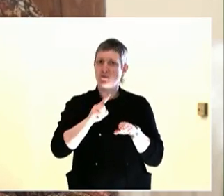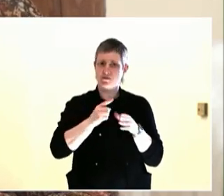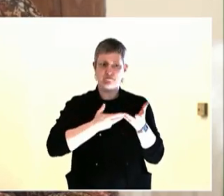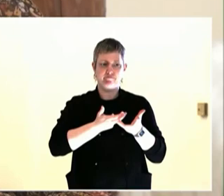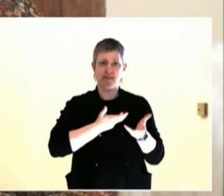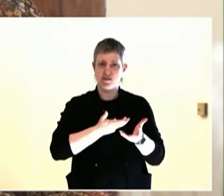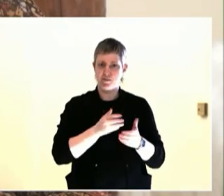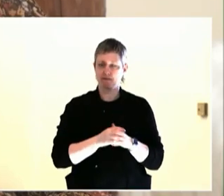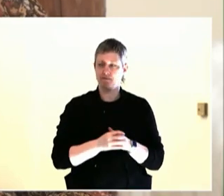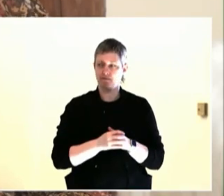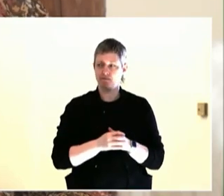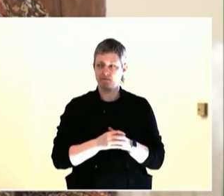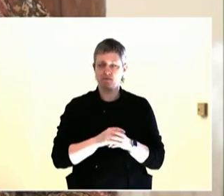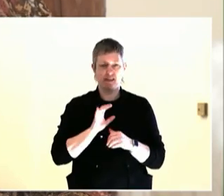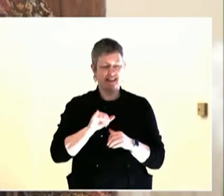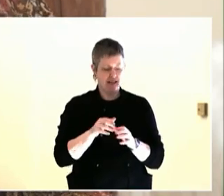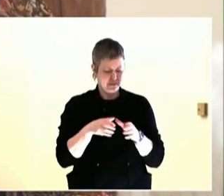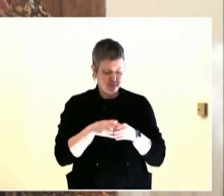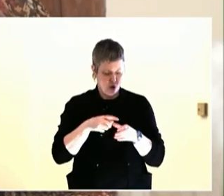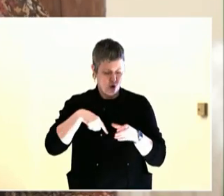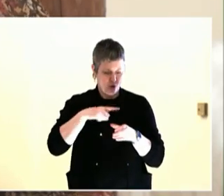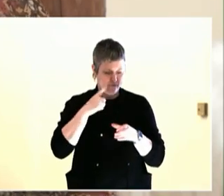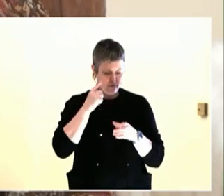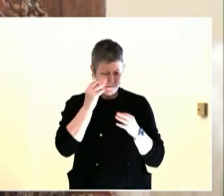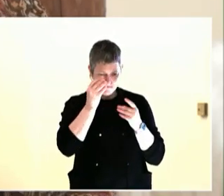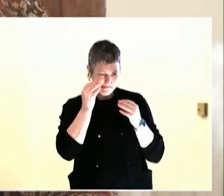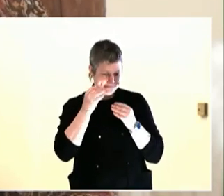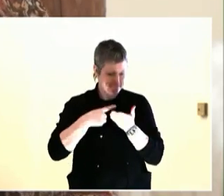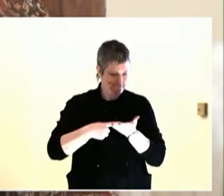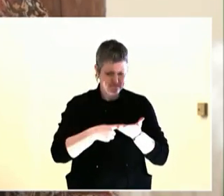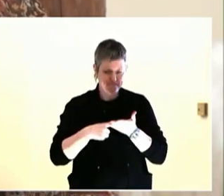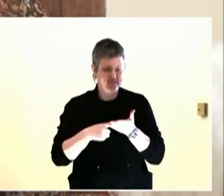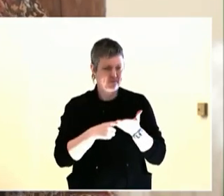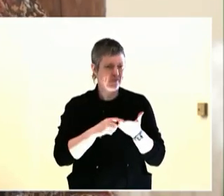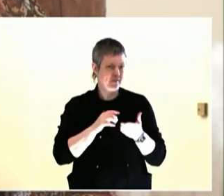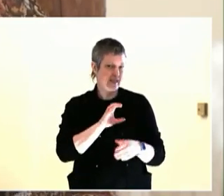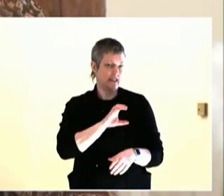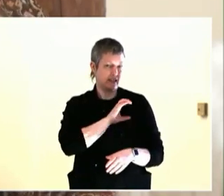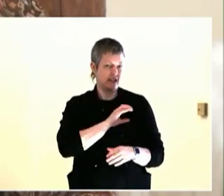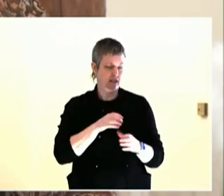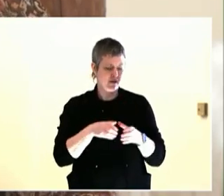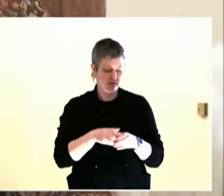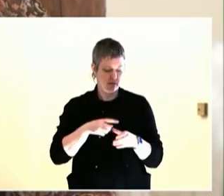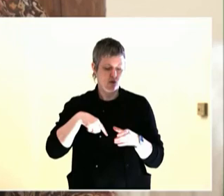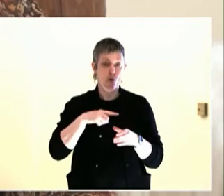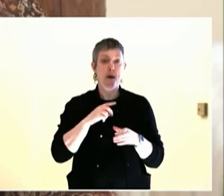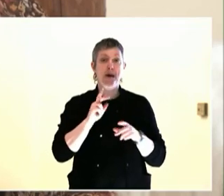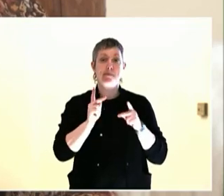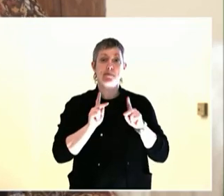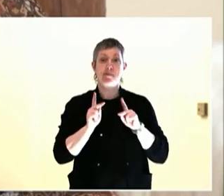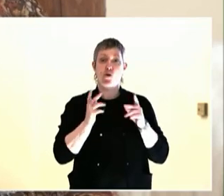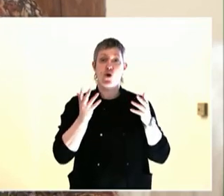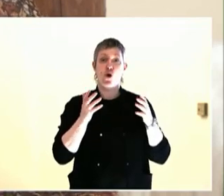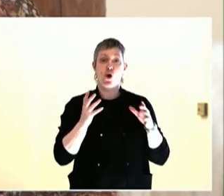west-northwest, she volunteered for six months serving on